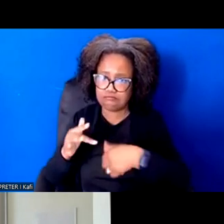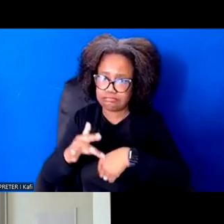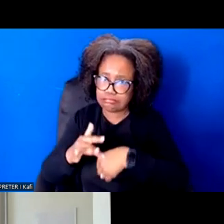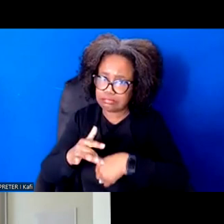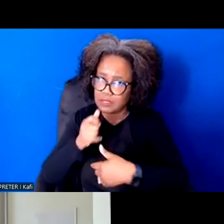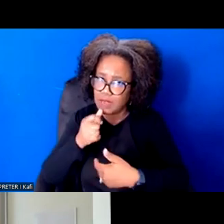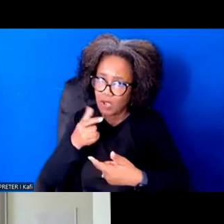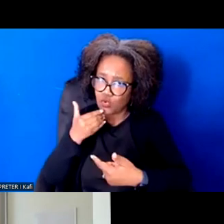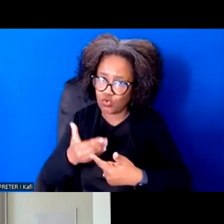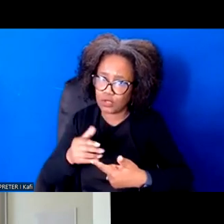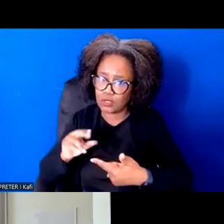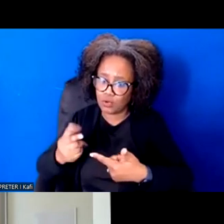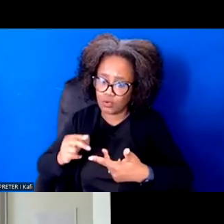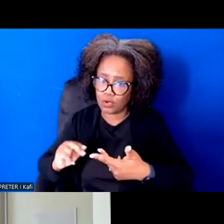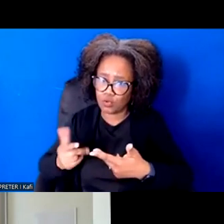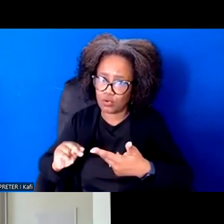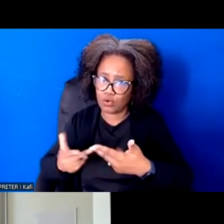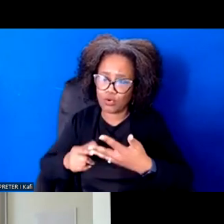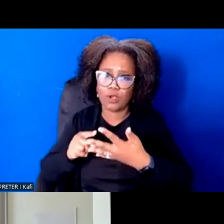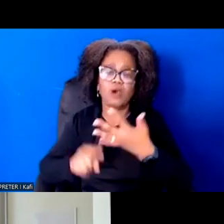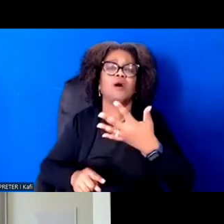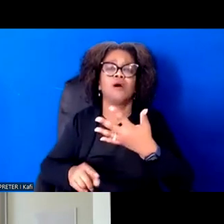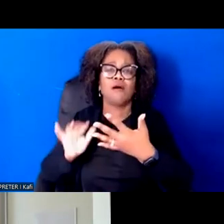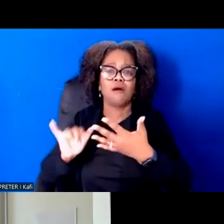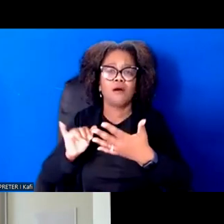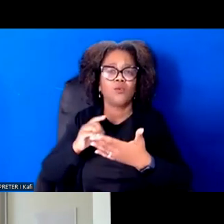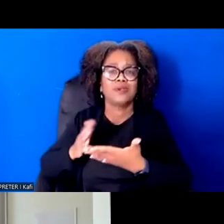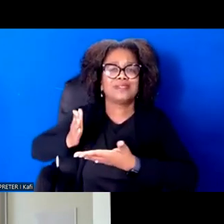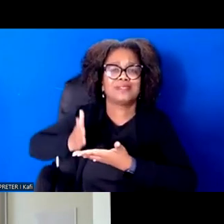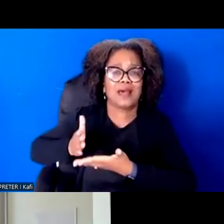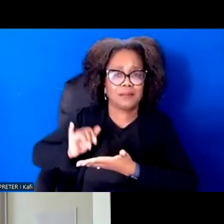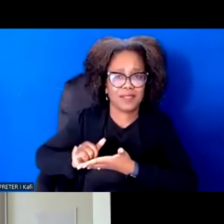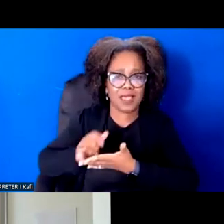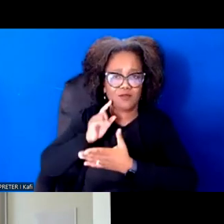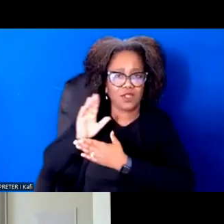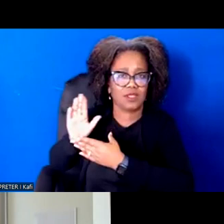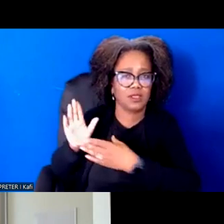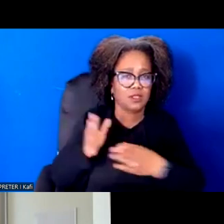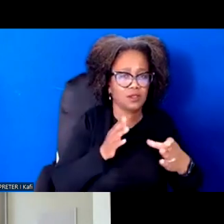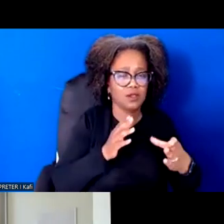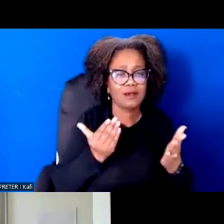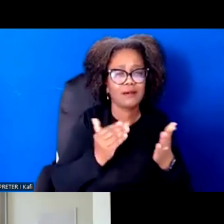problem, but actually help people reimagine and imagine new ways of being right. And that takes a lot of practice.